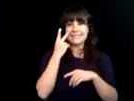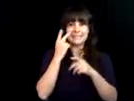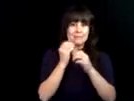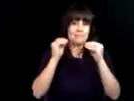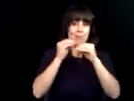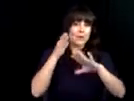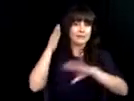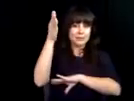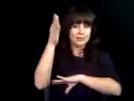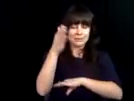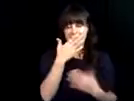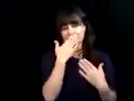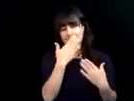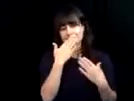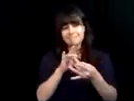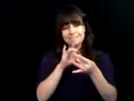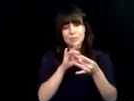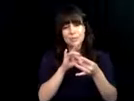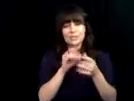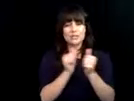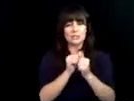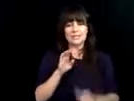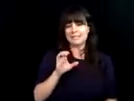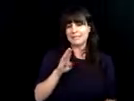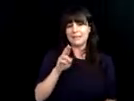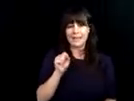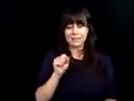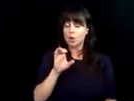congratulations on your 100 year anniversary,